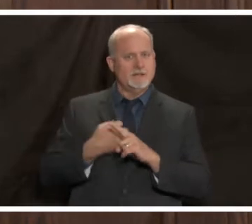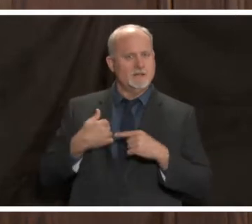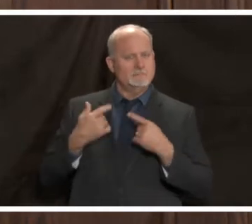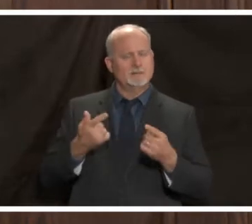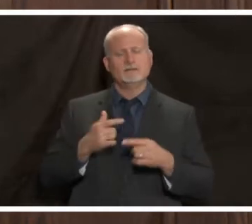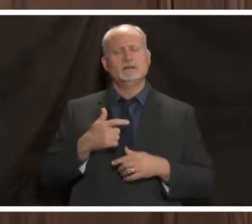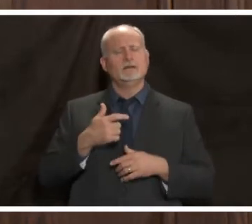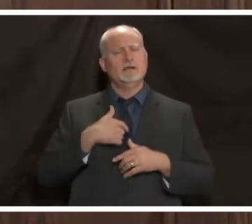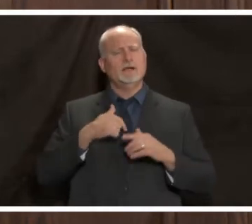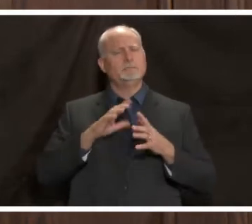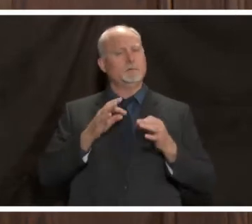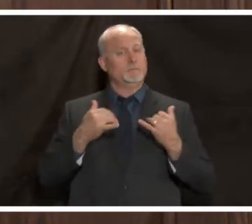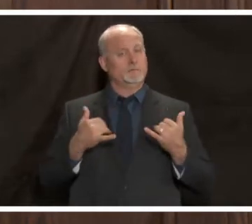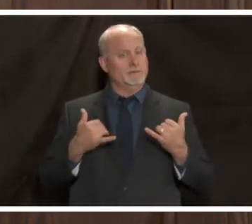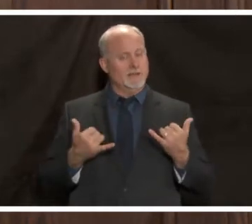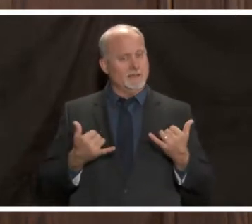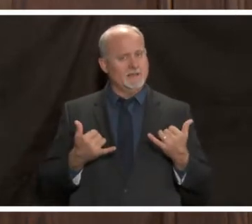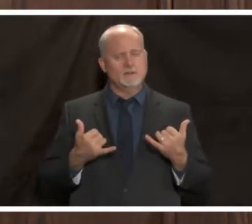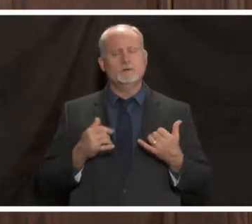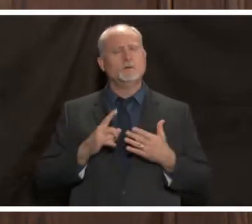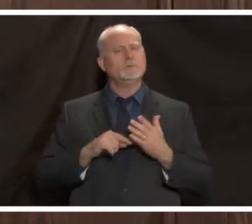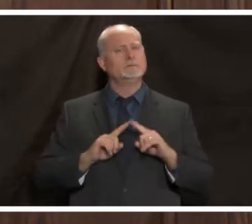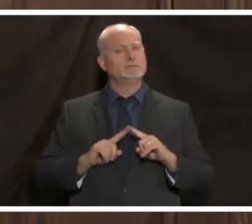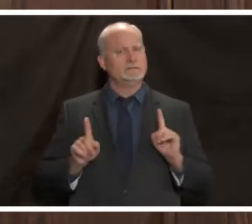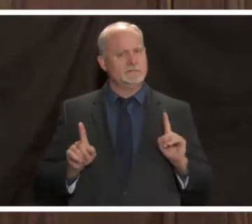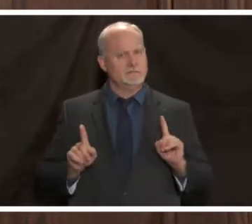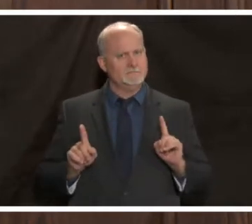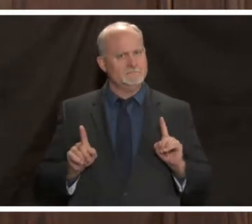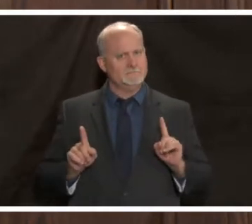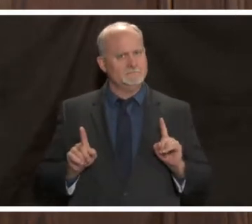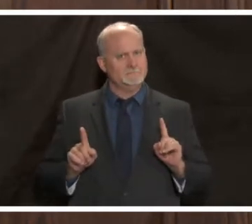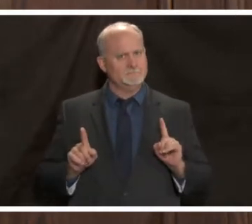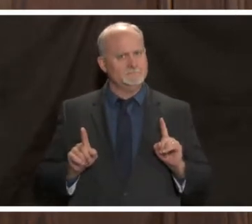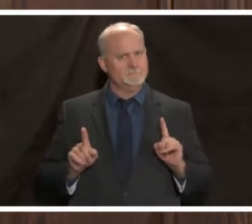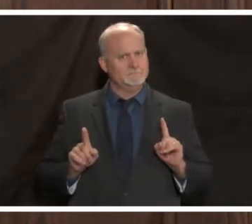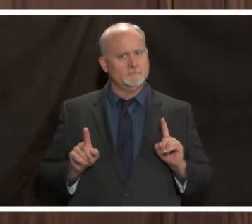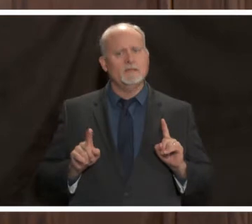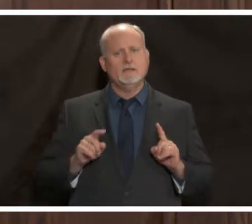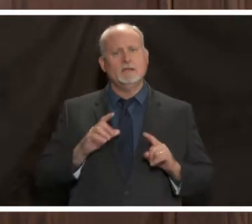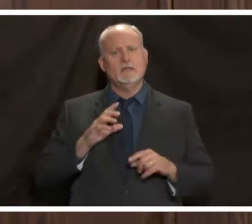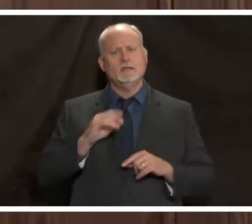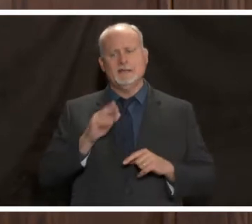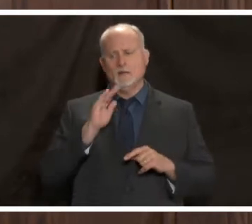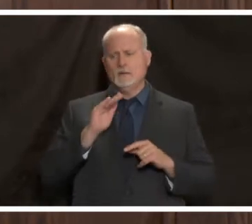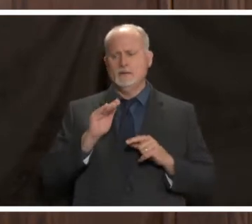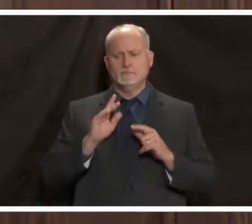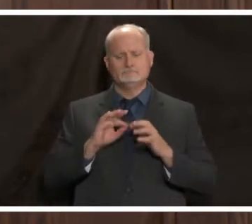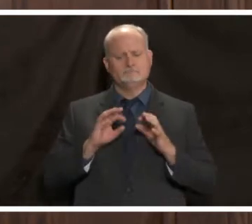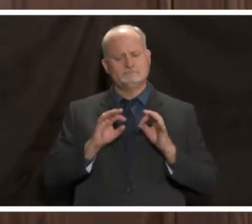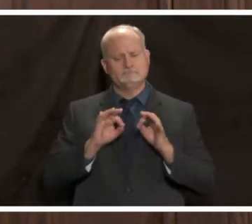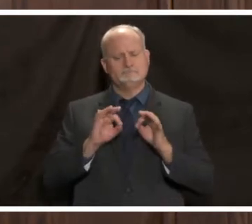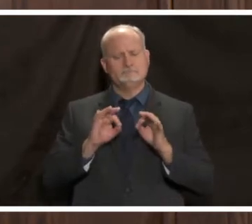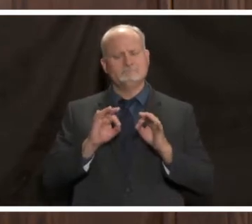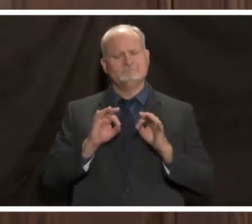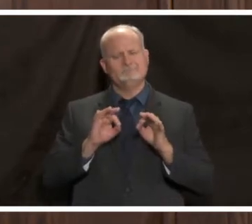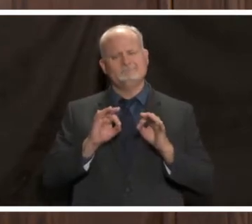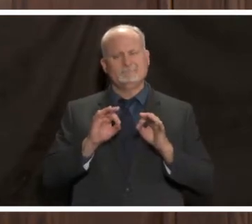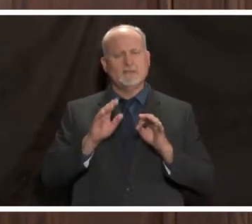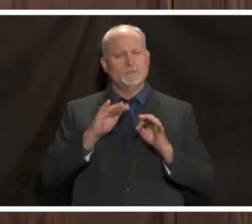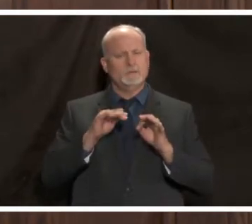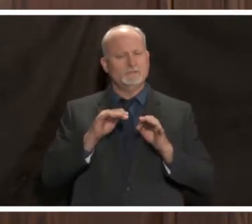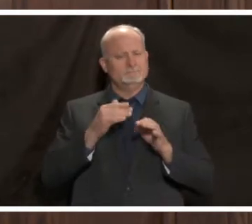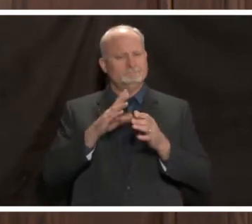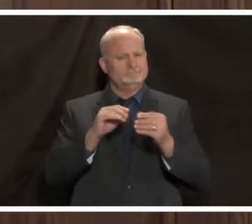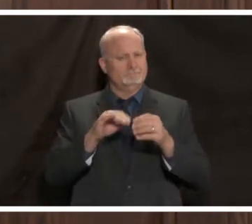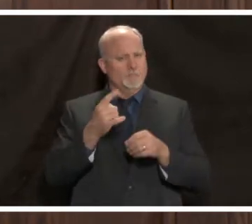to focus today on what's different and conclude with a metaphor on how we can help each other